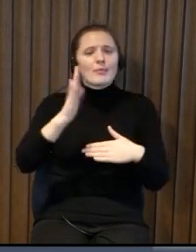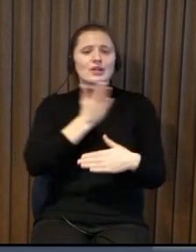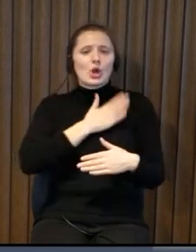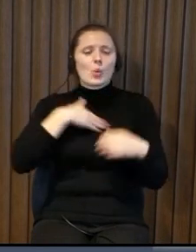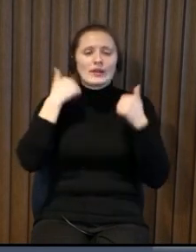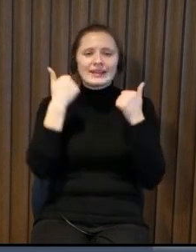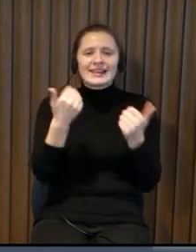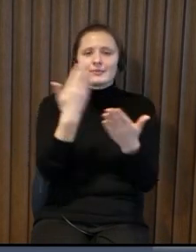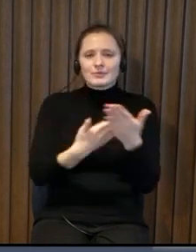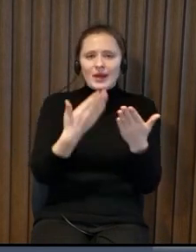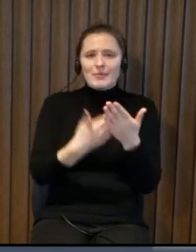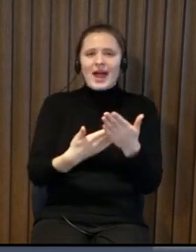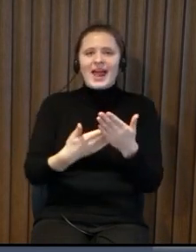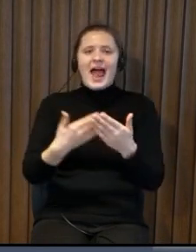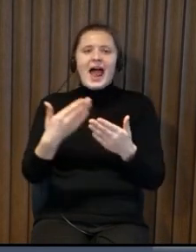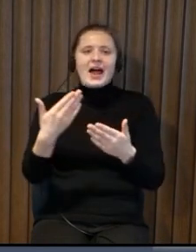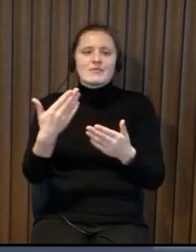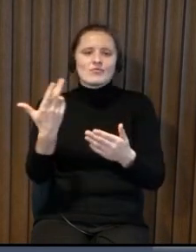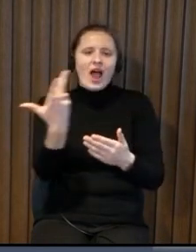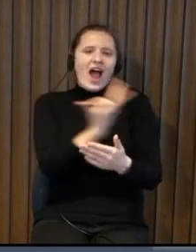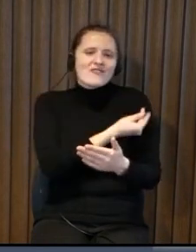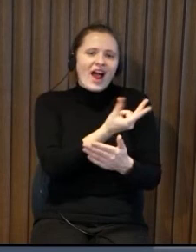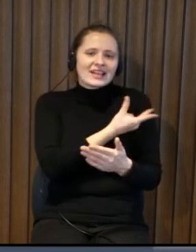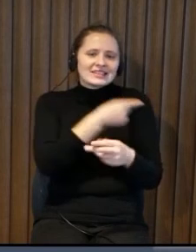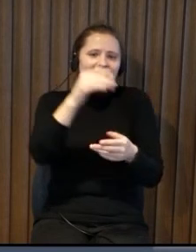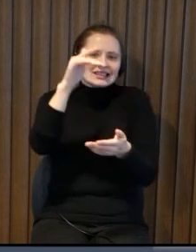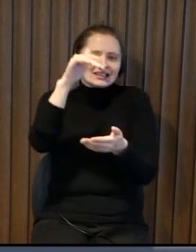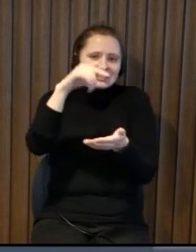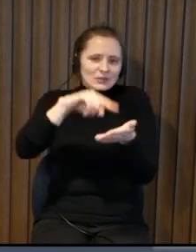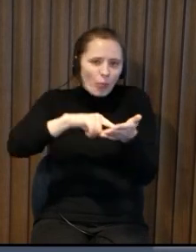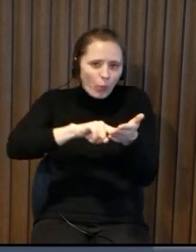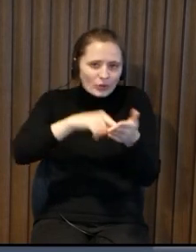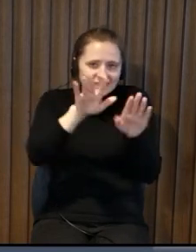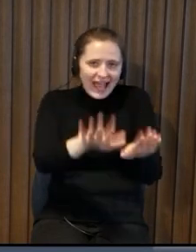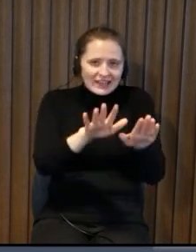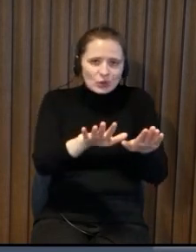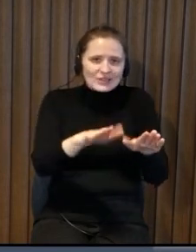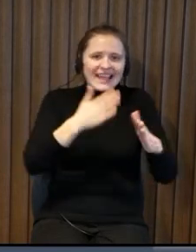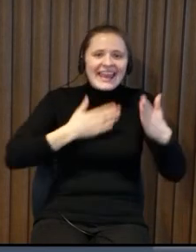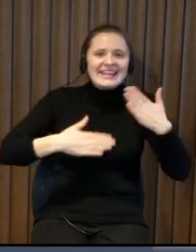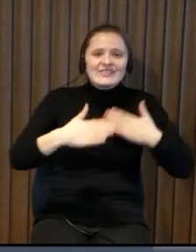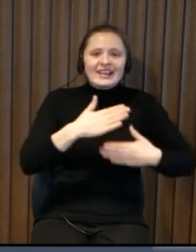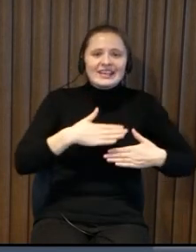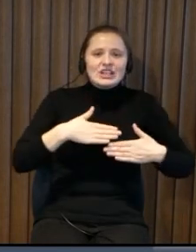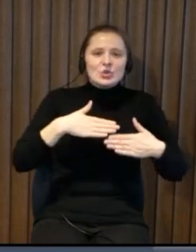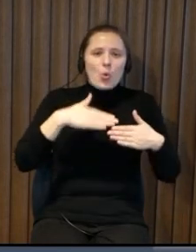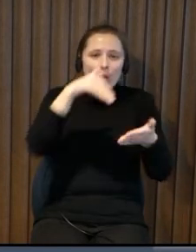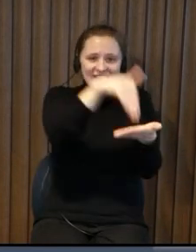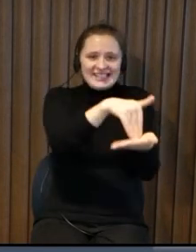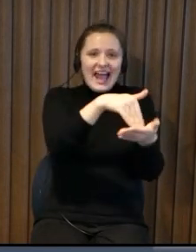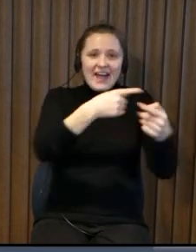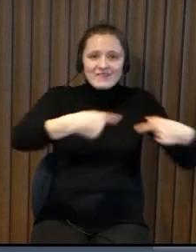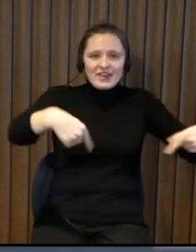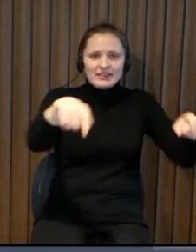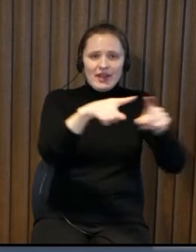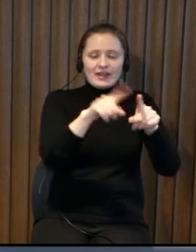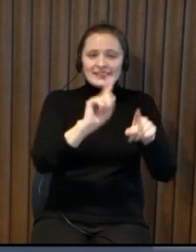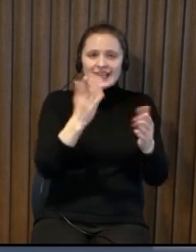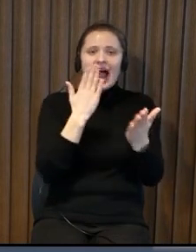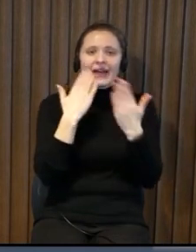cleaners and we might say okay um maybe cleaners didn't know that this bathroom is important